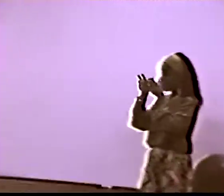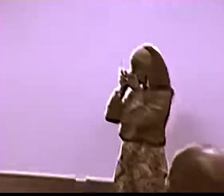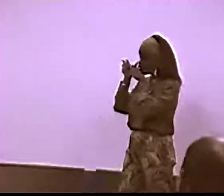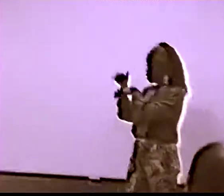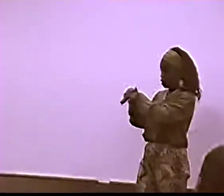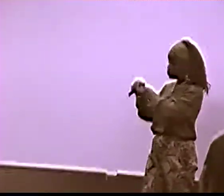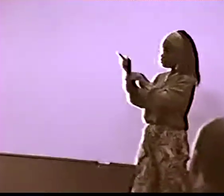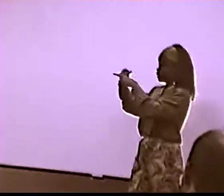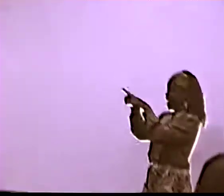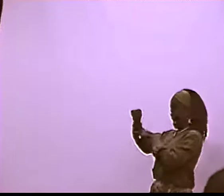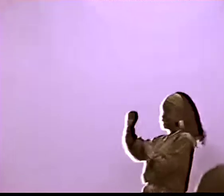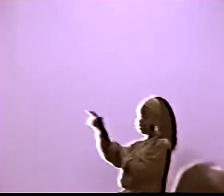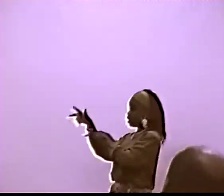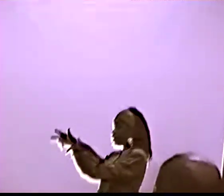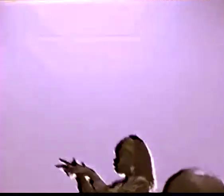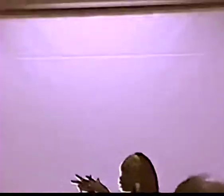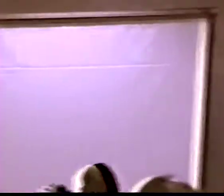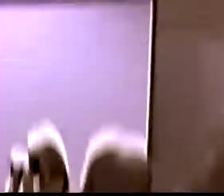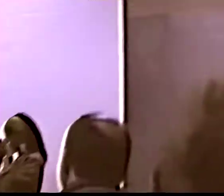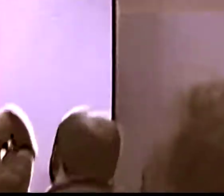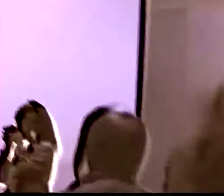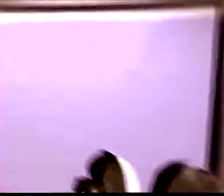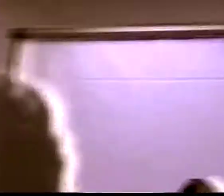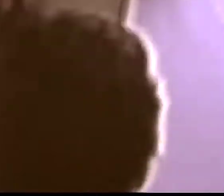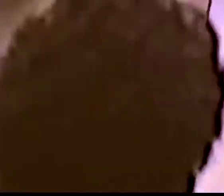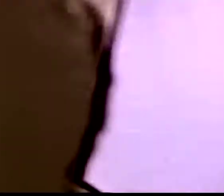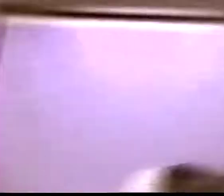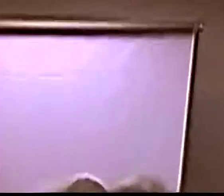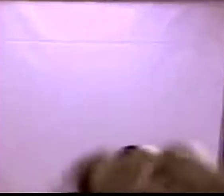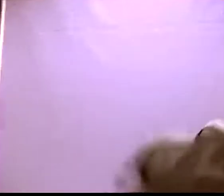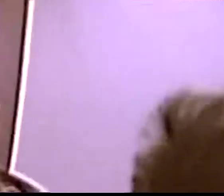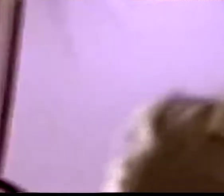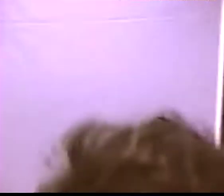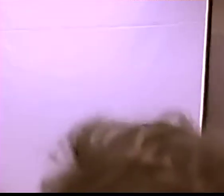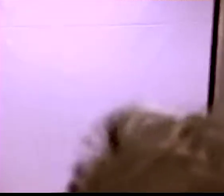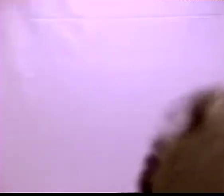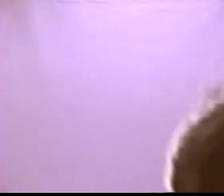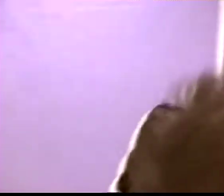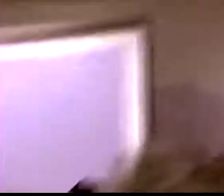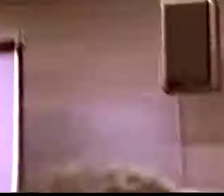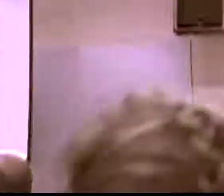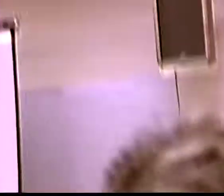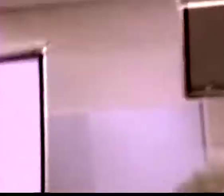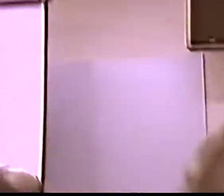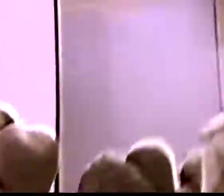WHEN THEY SEE A BLACK PERSON USE ASL,